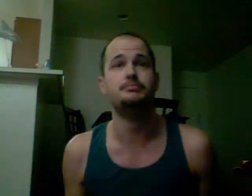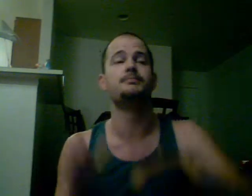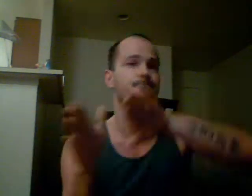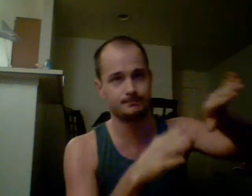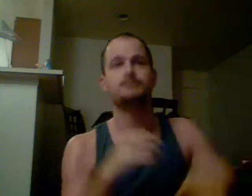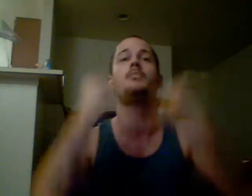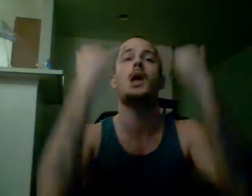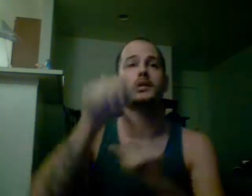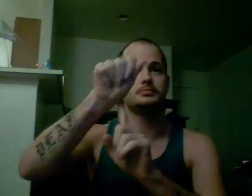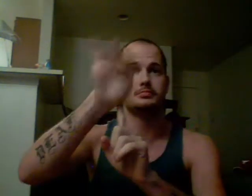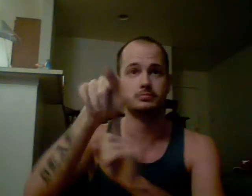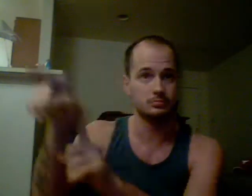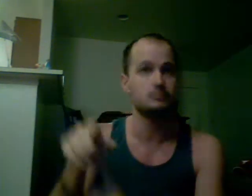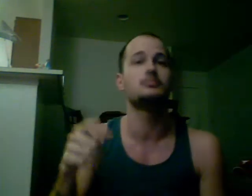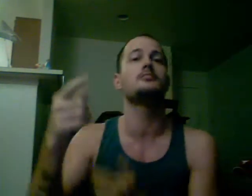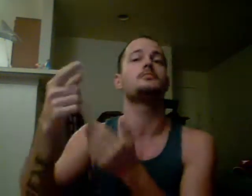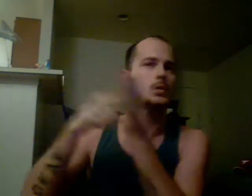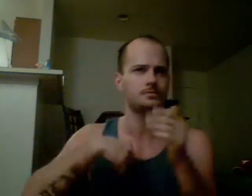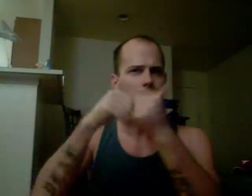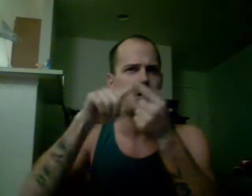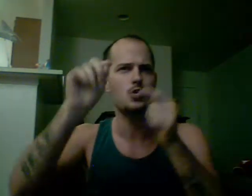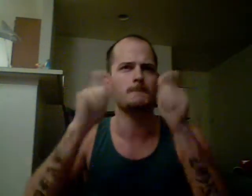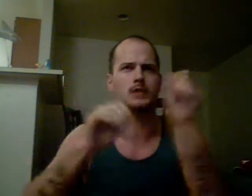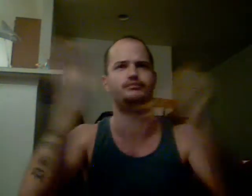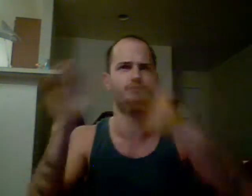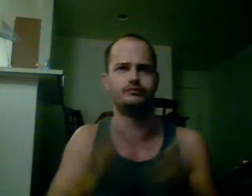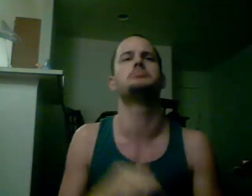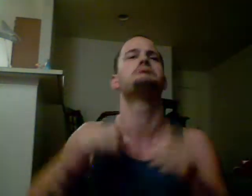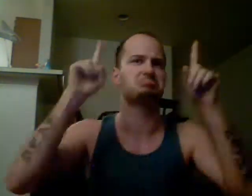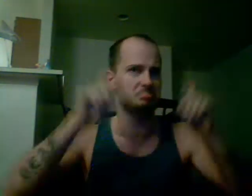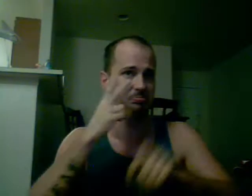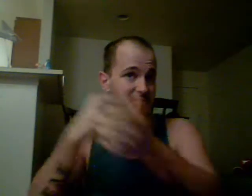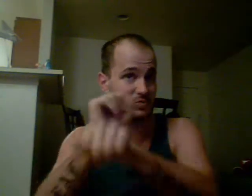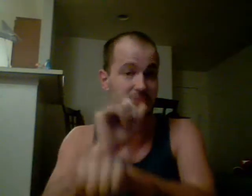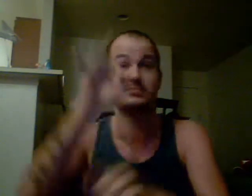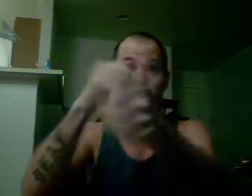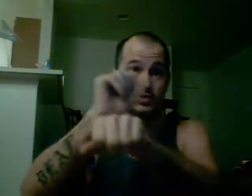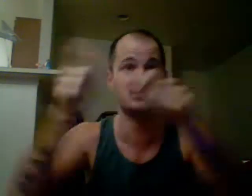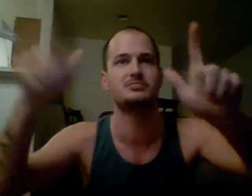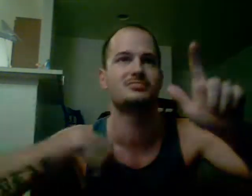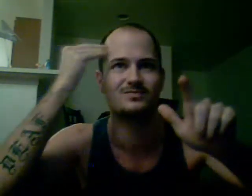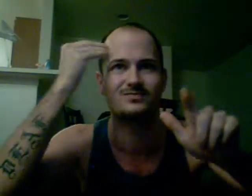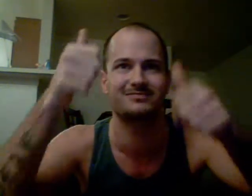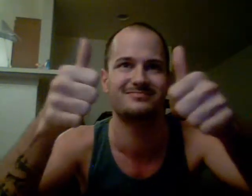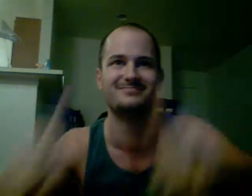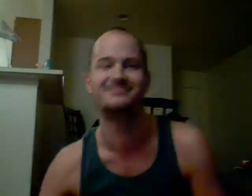BSthumbup (amy) she show me how to do quick frames times. i tested it and successful - but if its works to your eye, LET ME KNOW! THUMB UP!